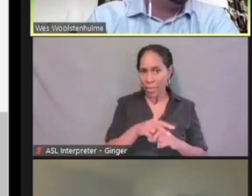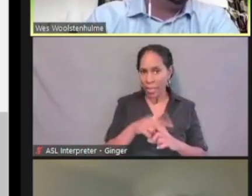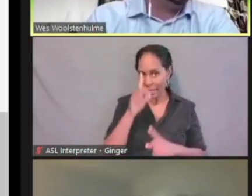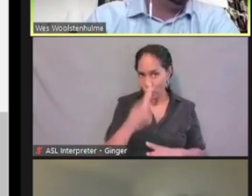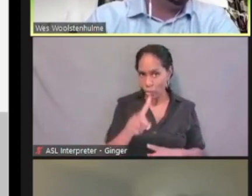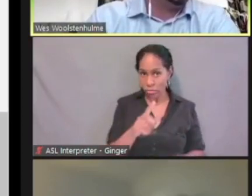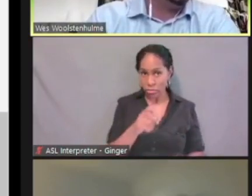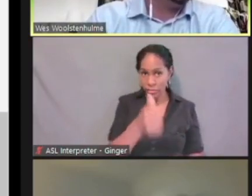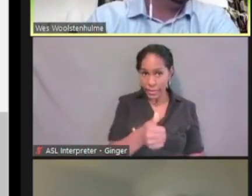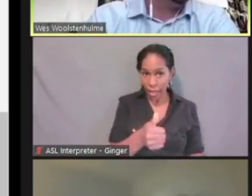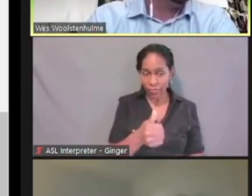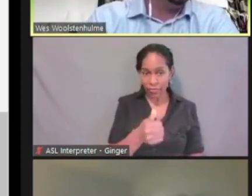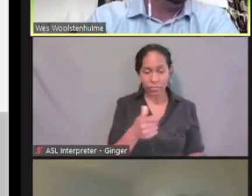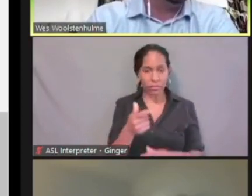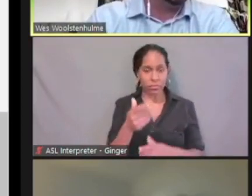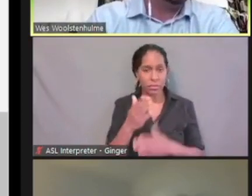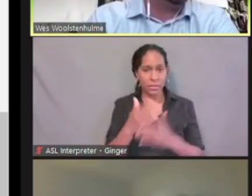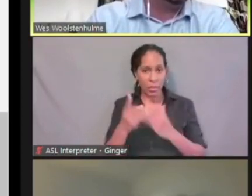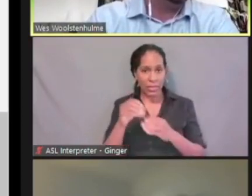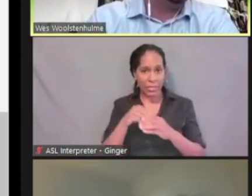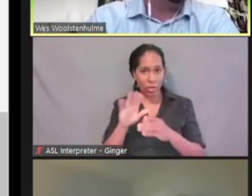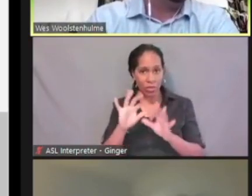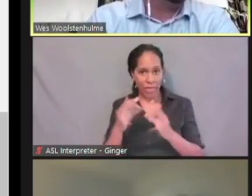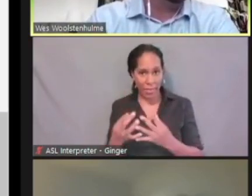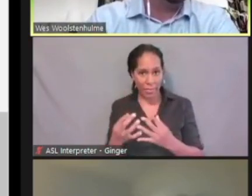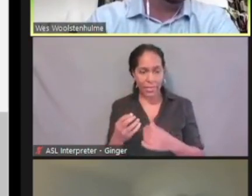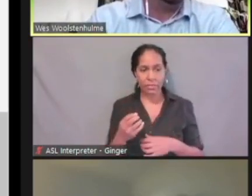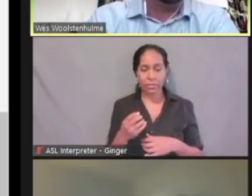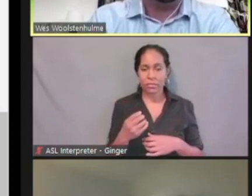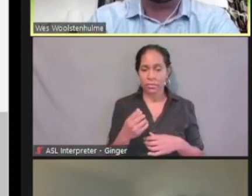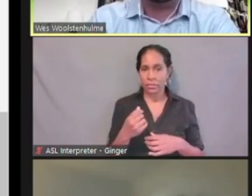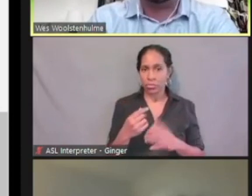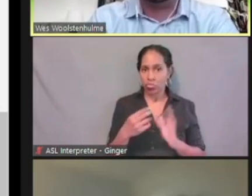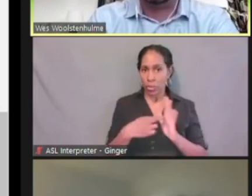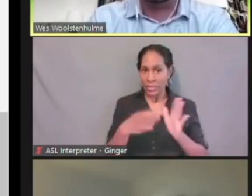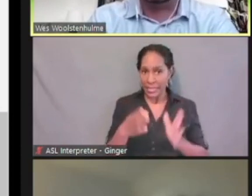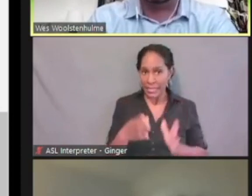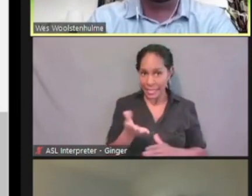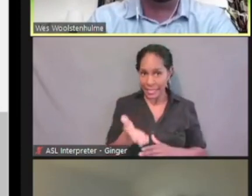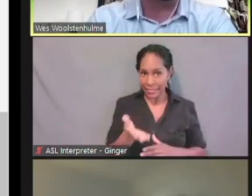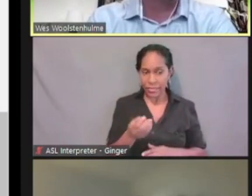and my family or household as a representative or an authorized representative?